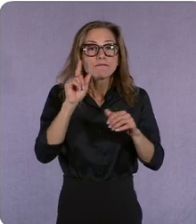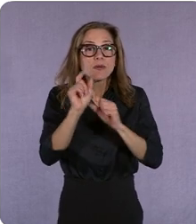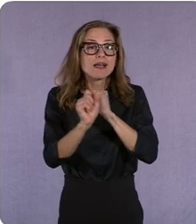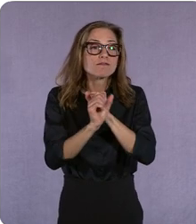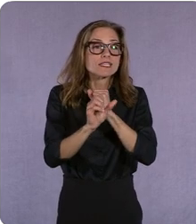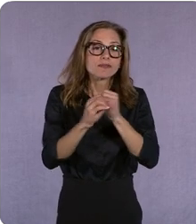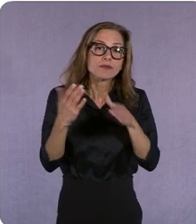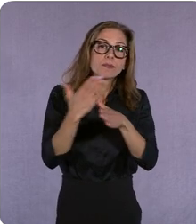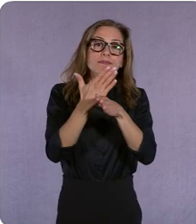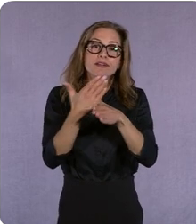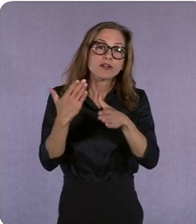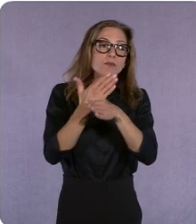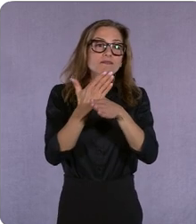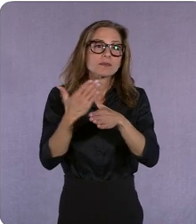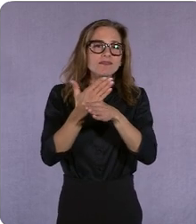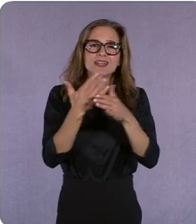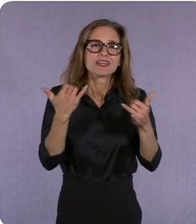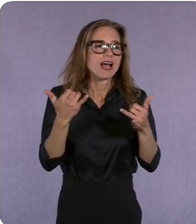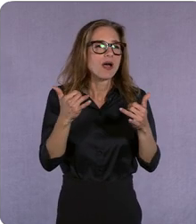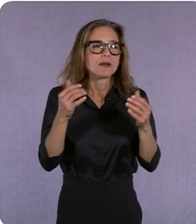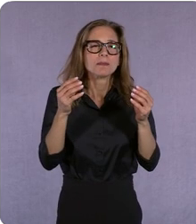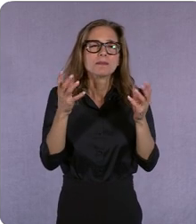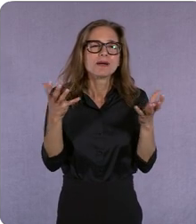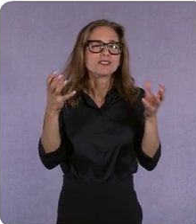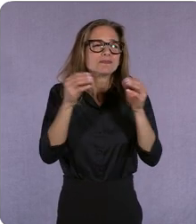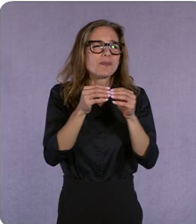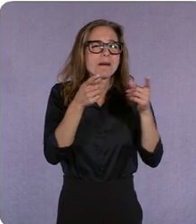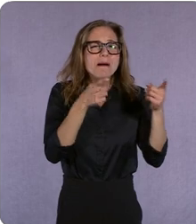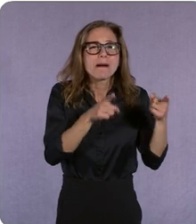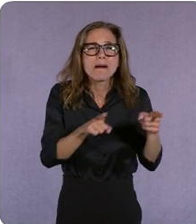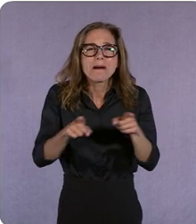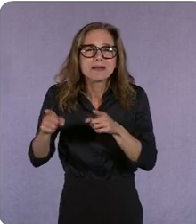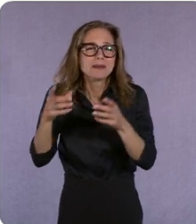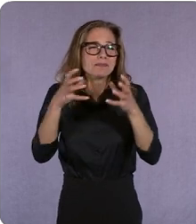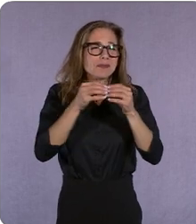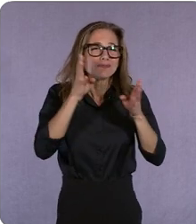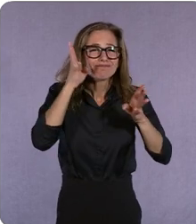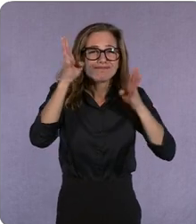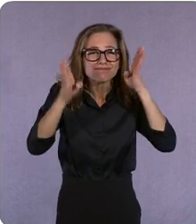there's so much happening here there's so much innovation um to go around that and i think it's